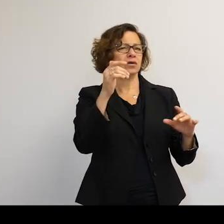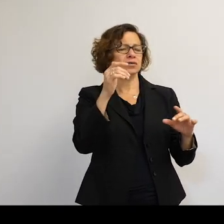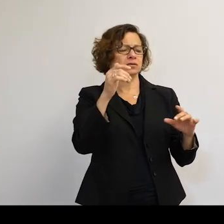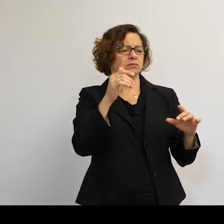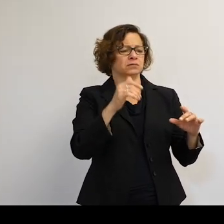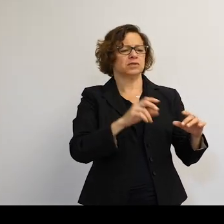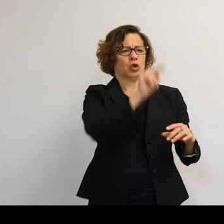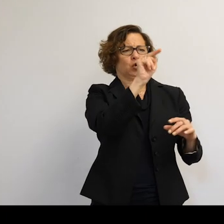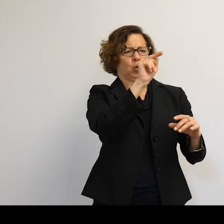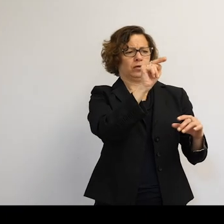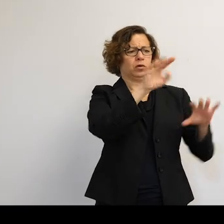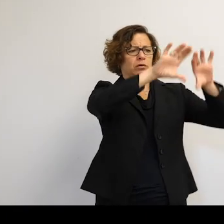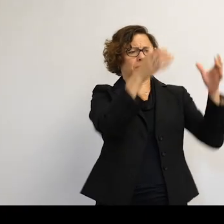And these are objects in Molniya orbits.